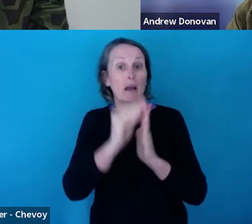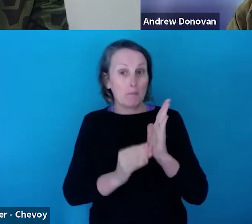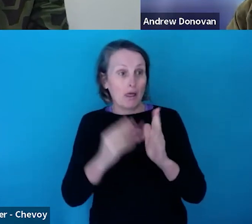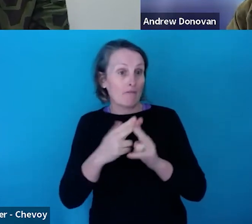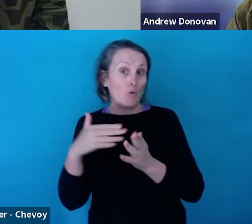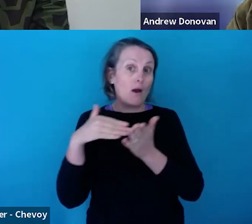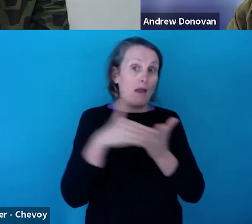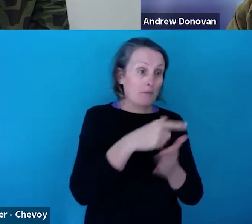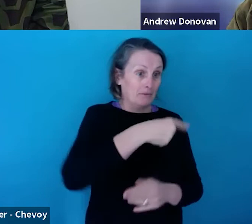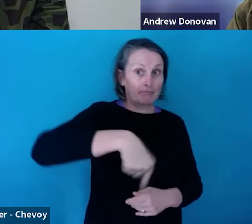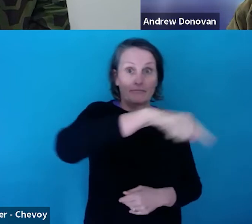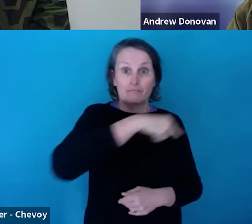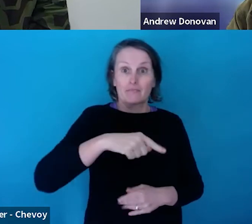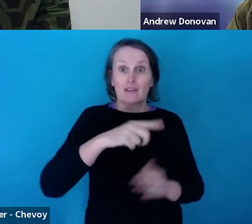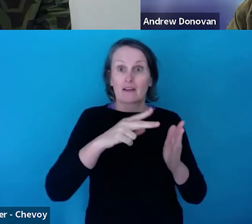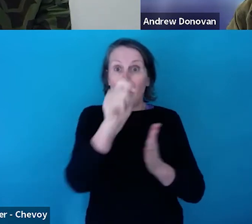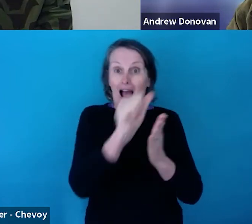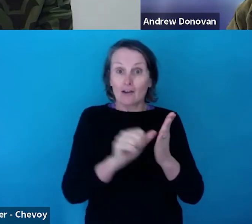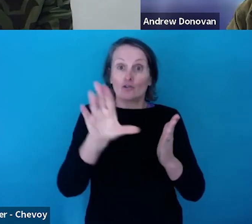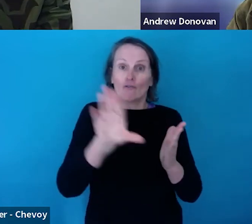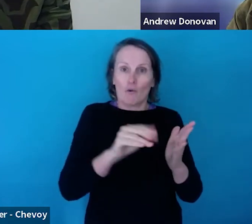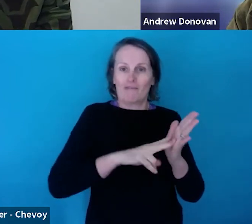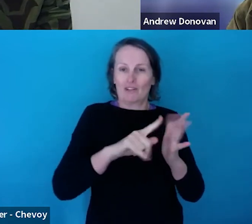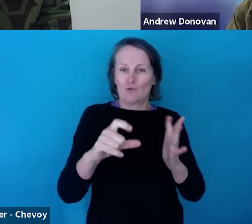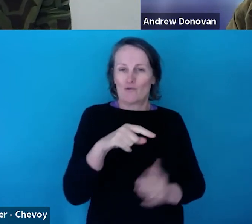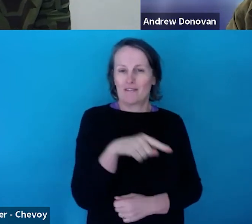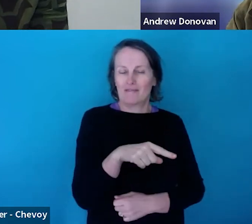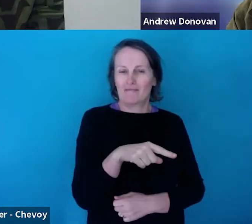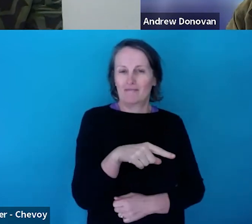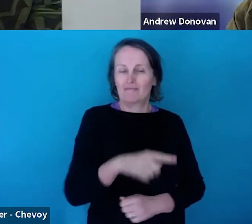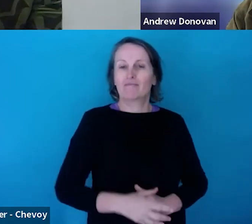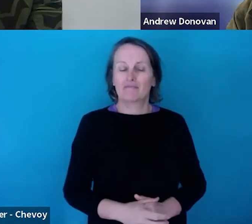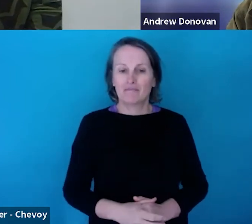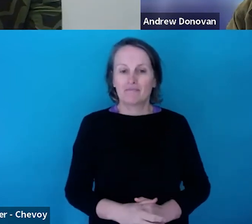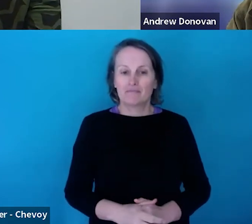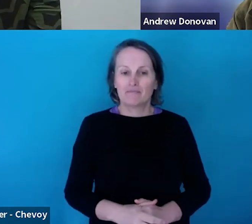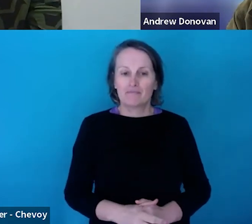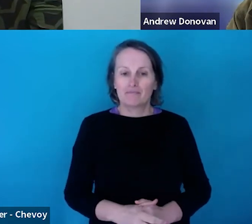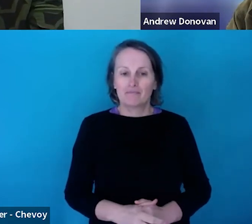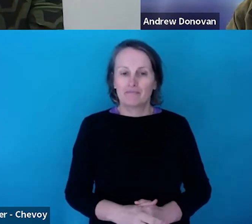assist artists in Victoria. But, I